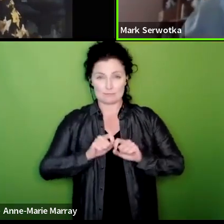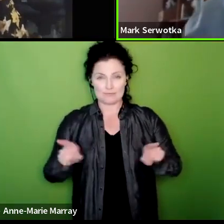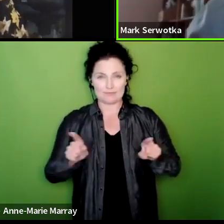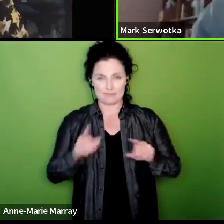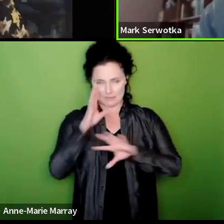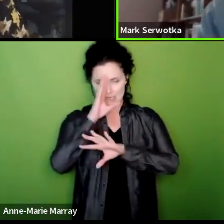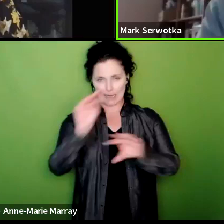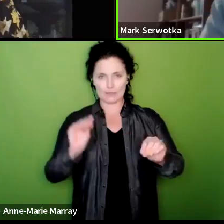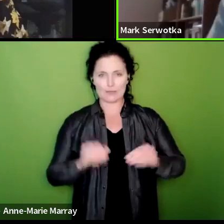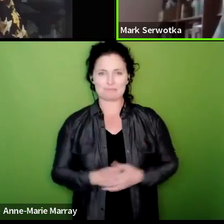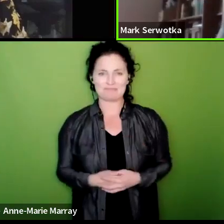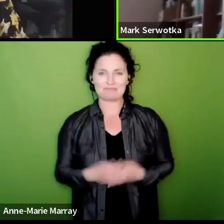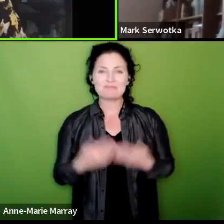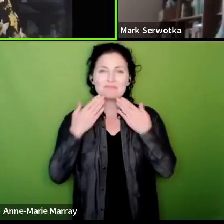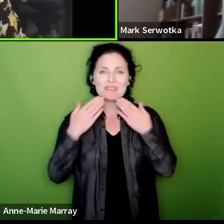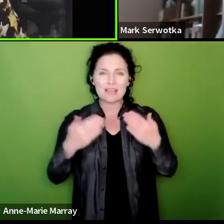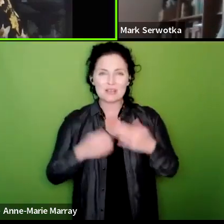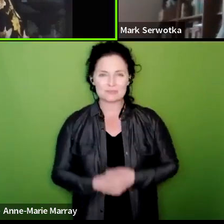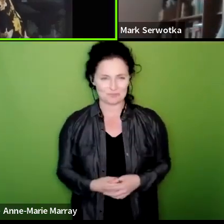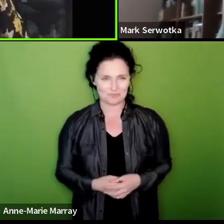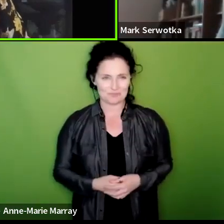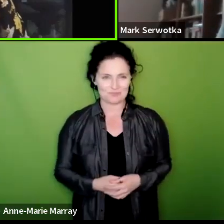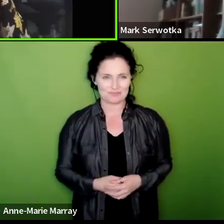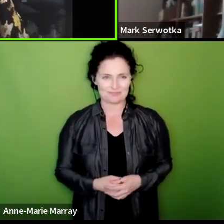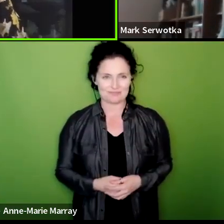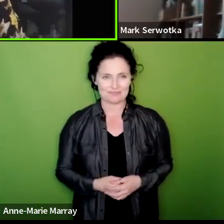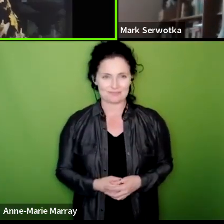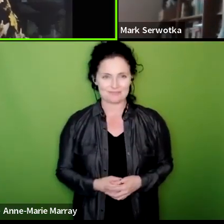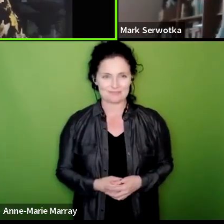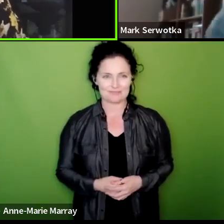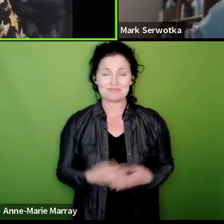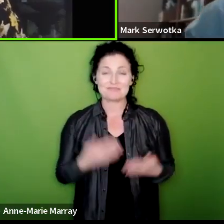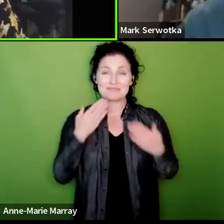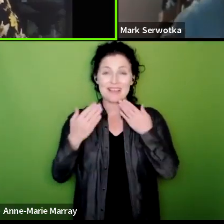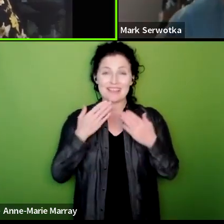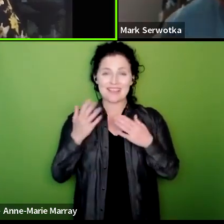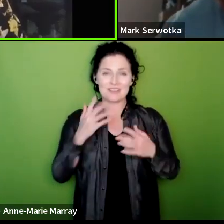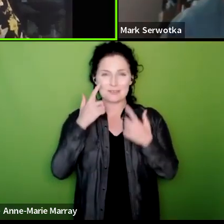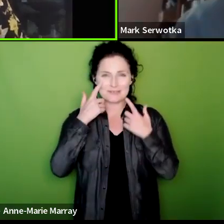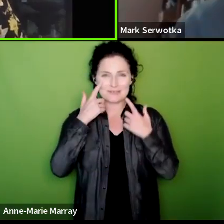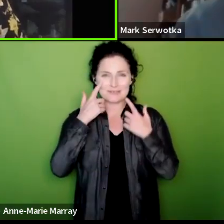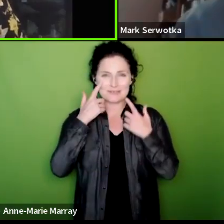people know an audio thank you okay thank you thanks everyone take care speak to you all soon